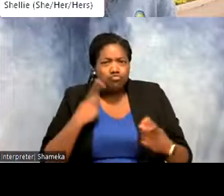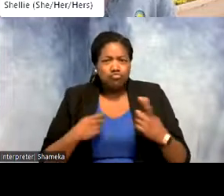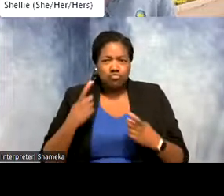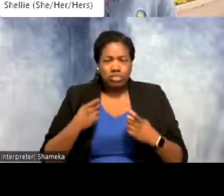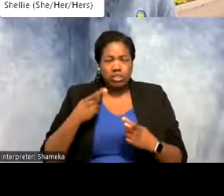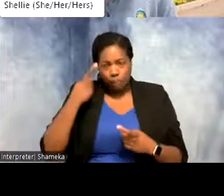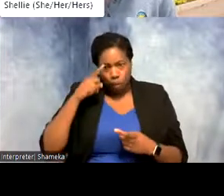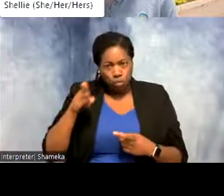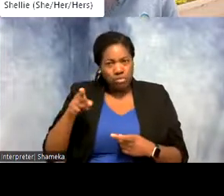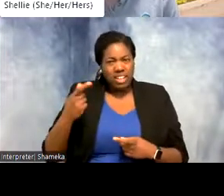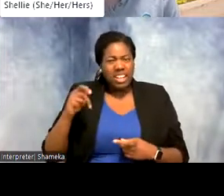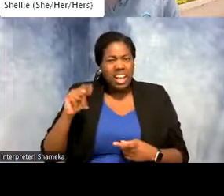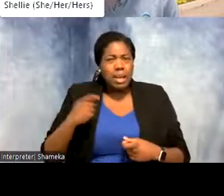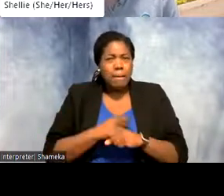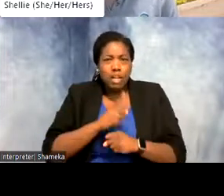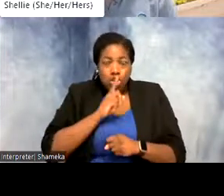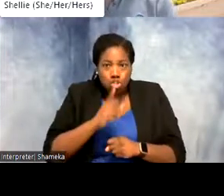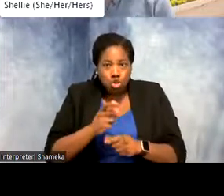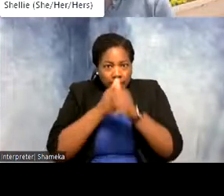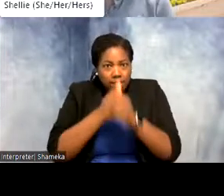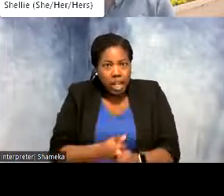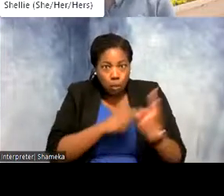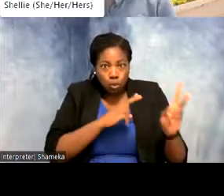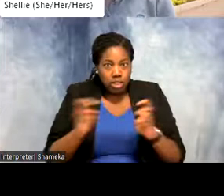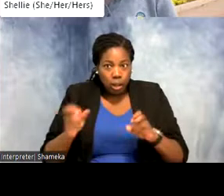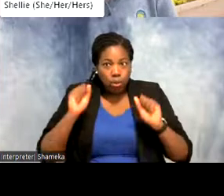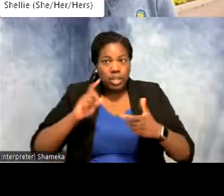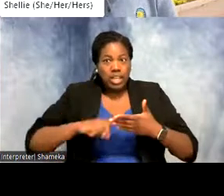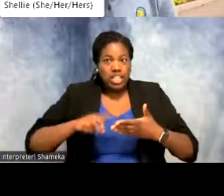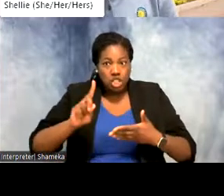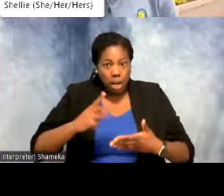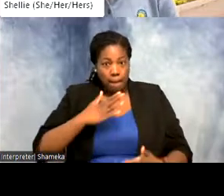Try to keep your questions on topic and you can always check under the my questions column